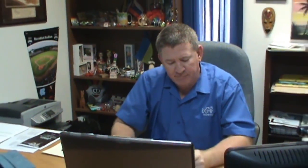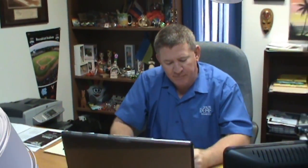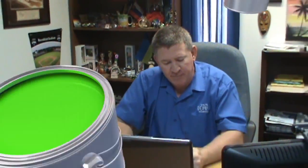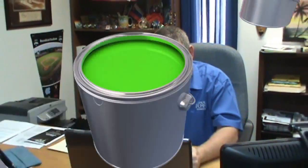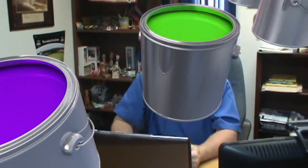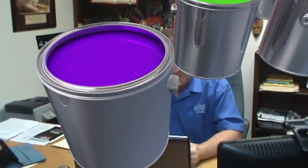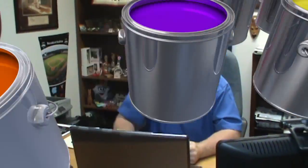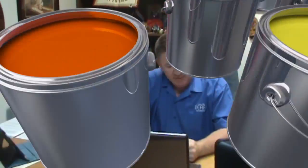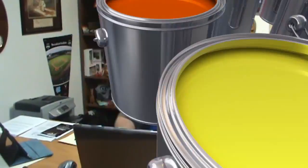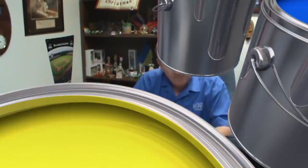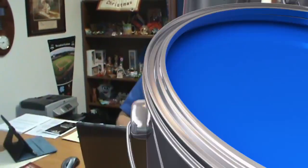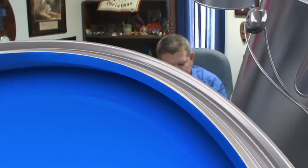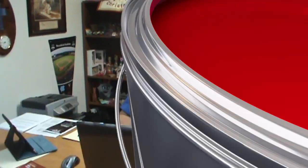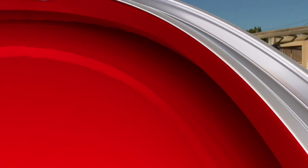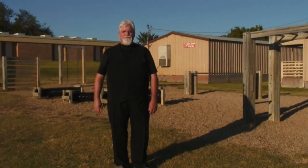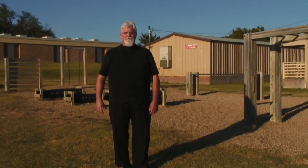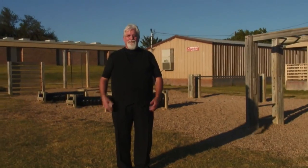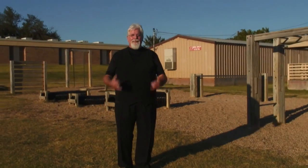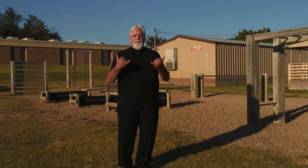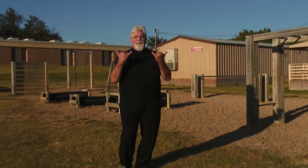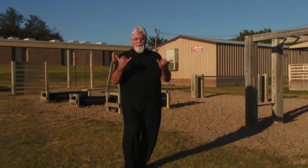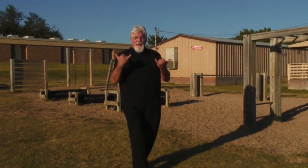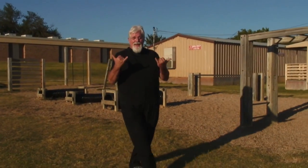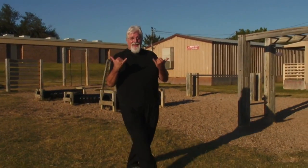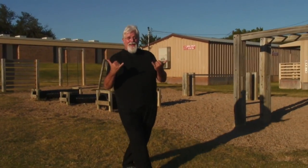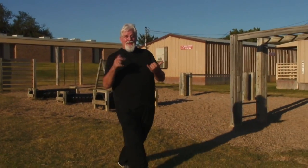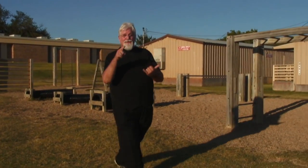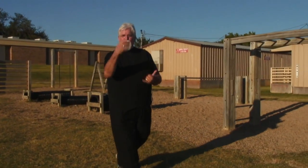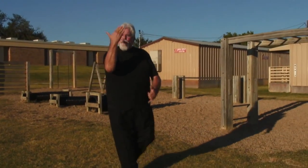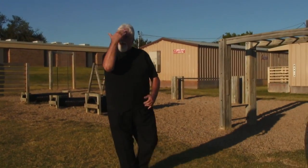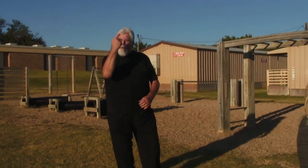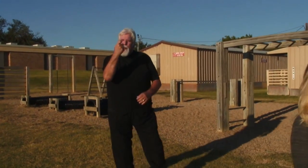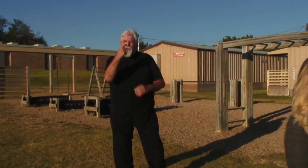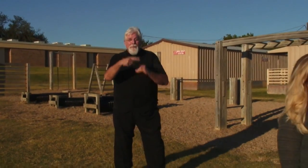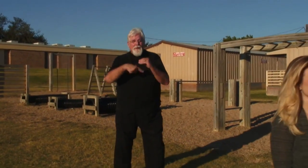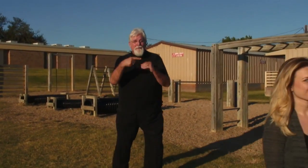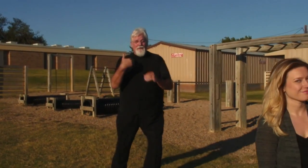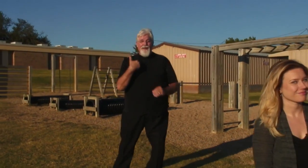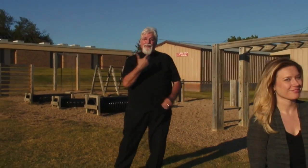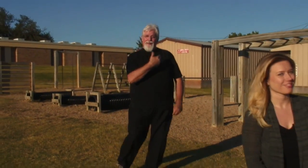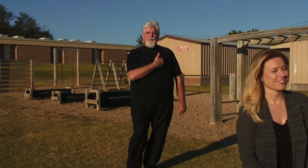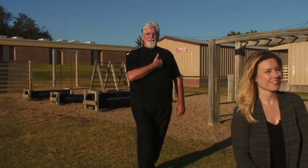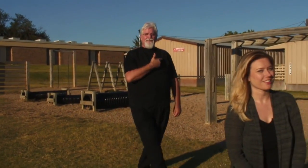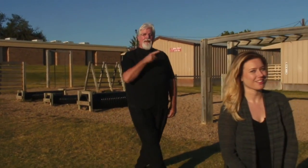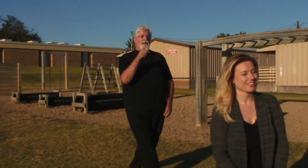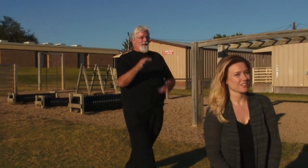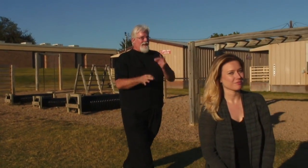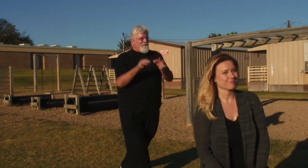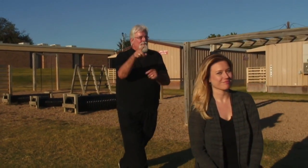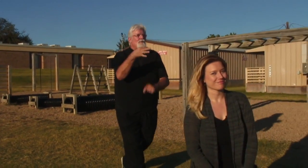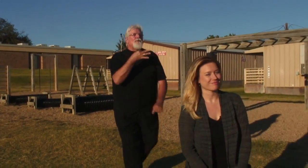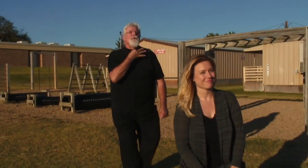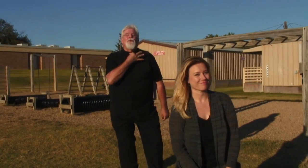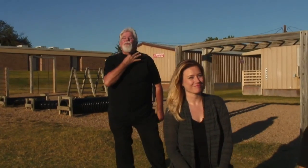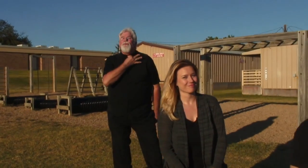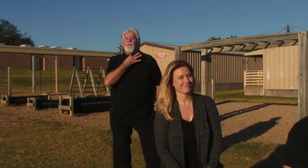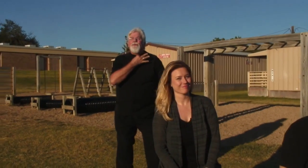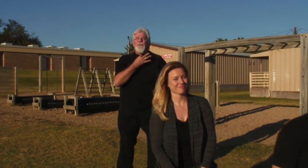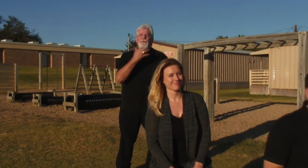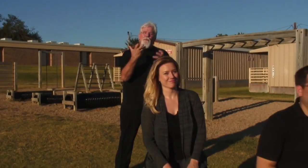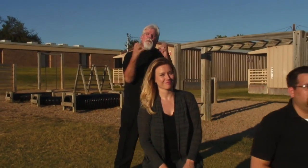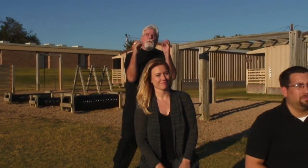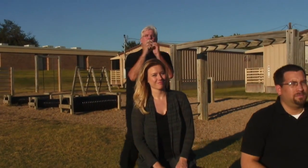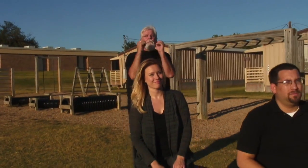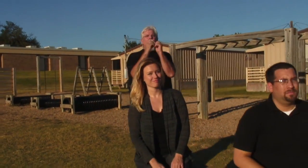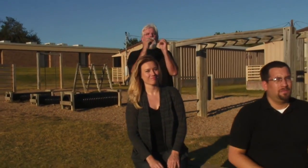Mark: Now you know a little bit about us, and I hope that you want to know more about